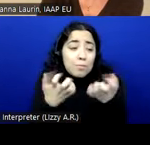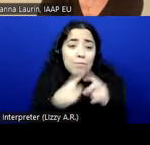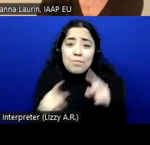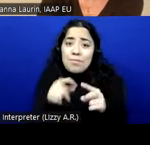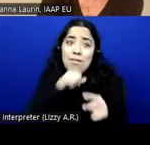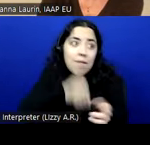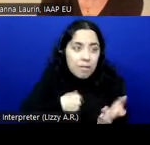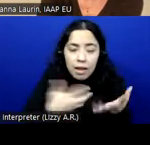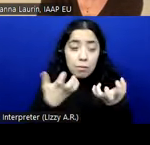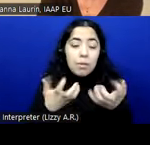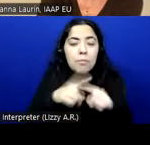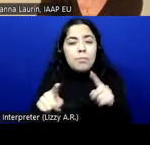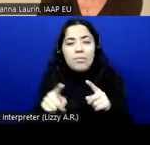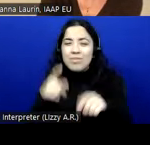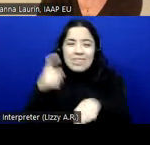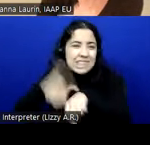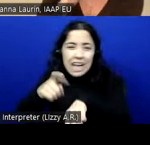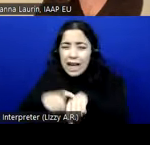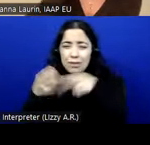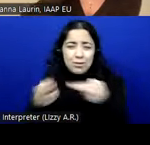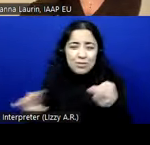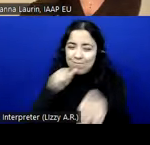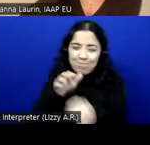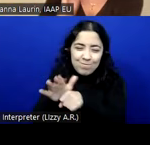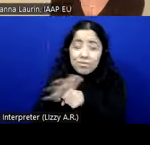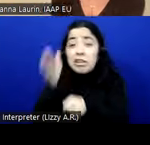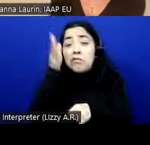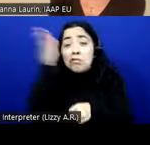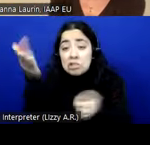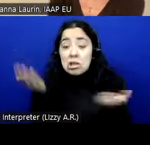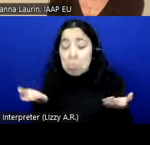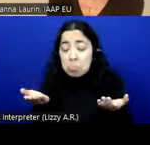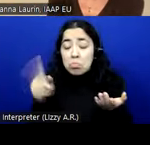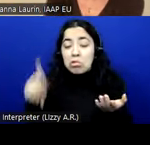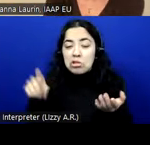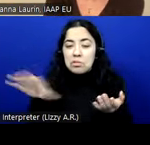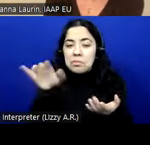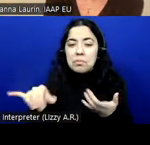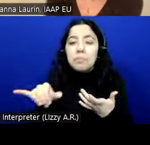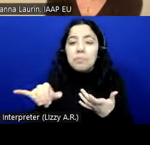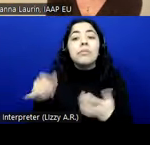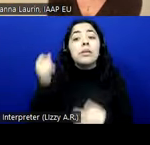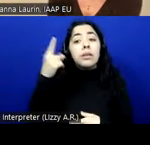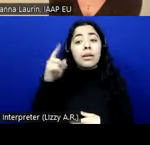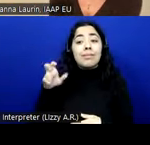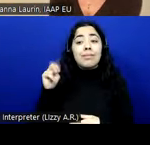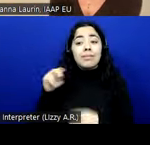we should do that some time in the future. The trouble is that the EN has been evolving